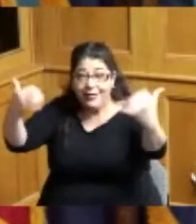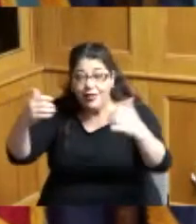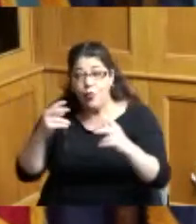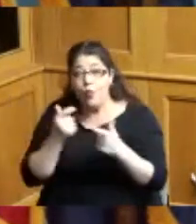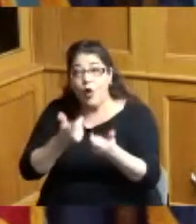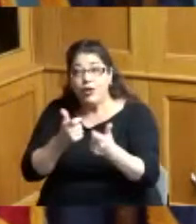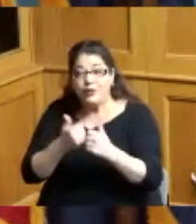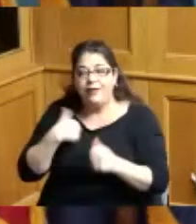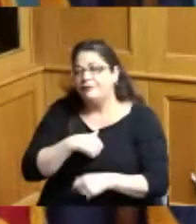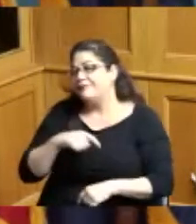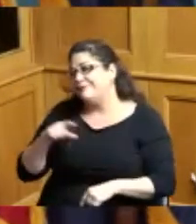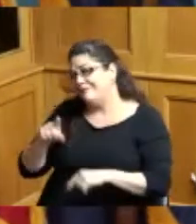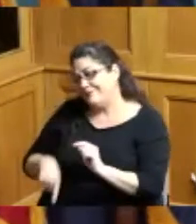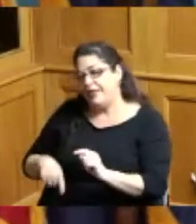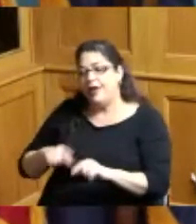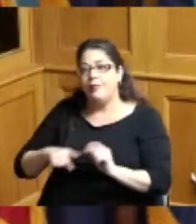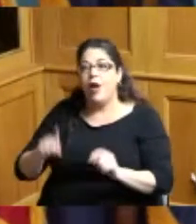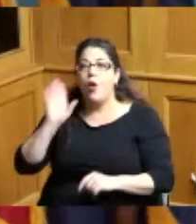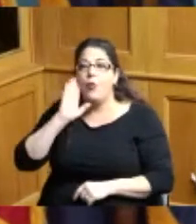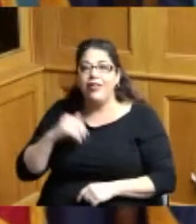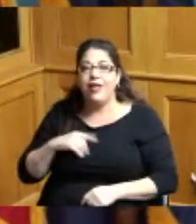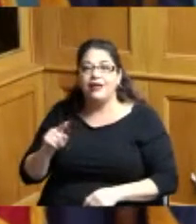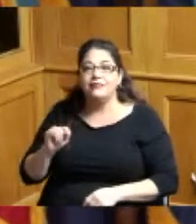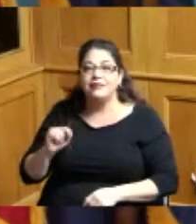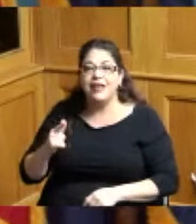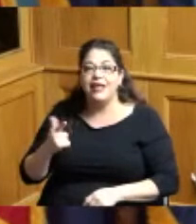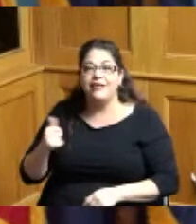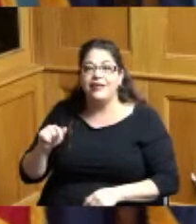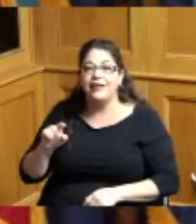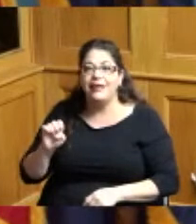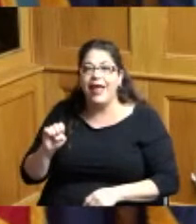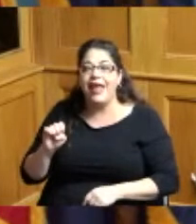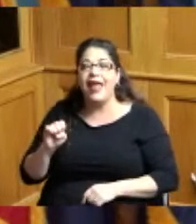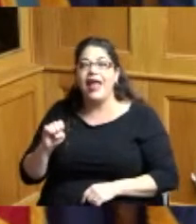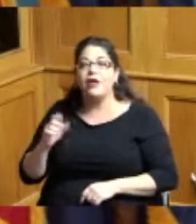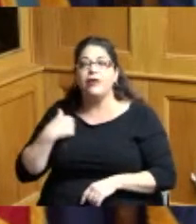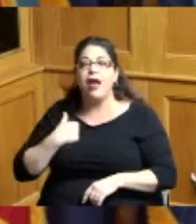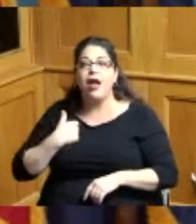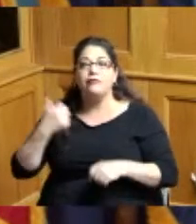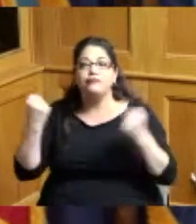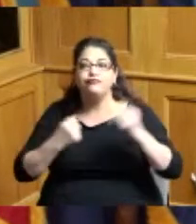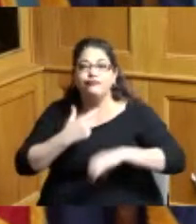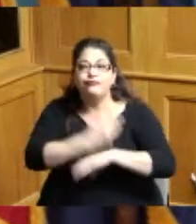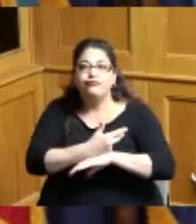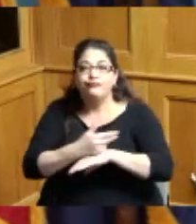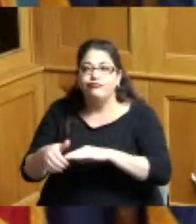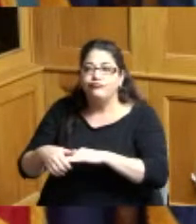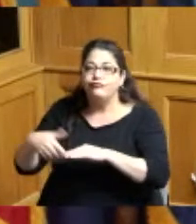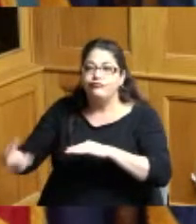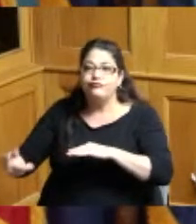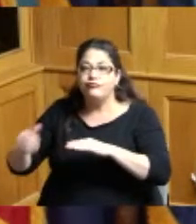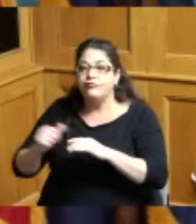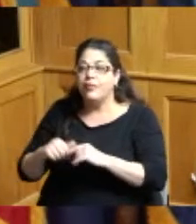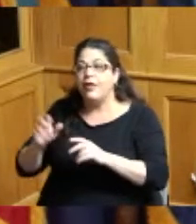because we will have tailgating at different locations they're going to be tailgating zones